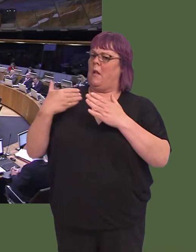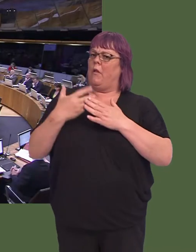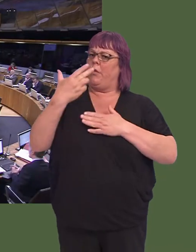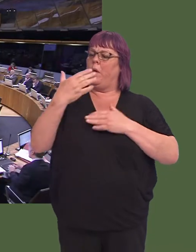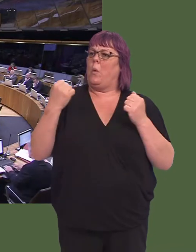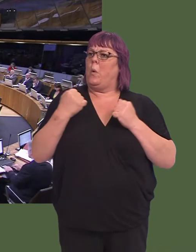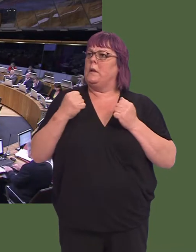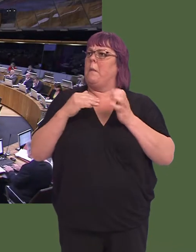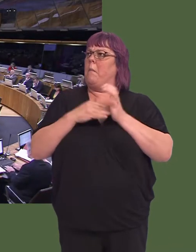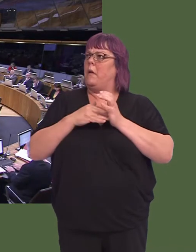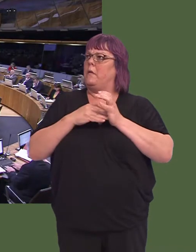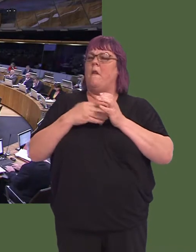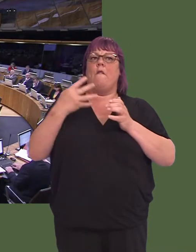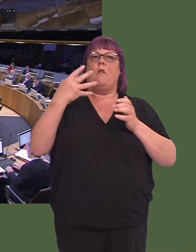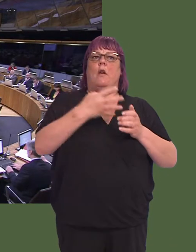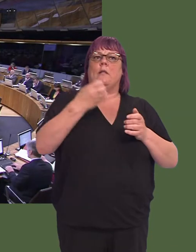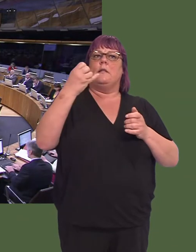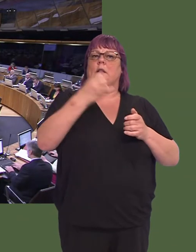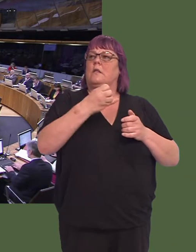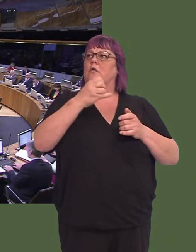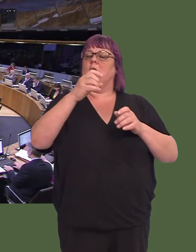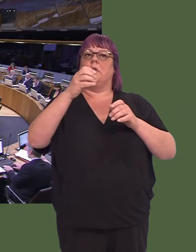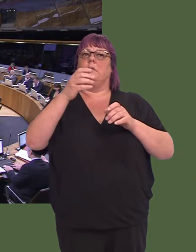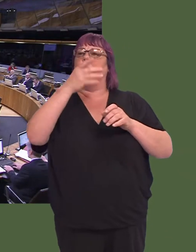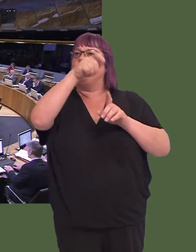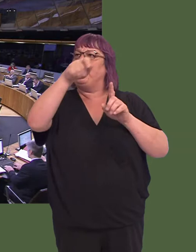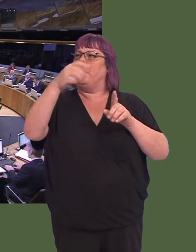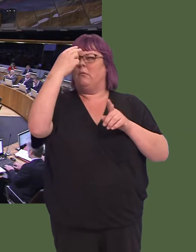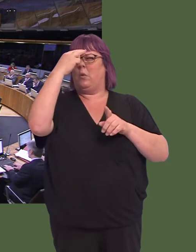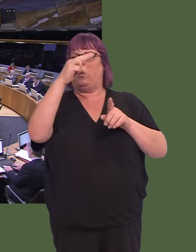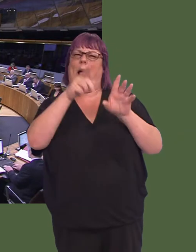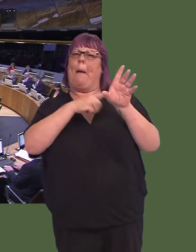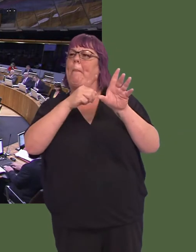three winter months, 1,860 people who were classified as amber, and you will know this